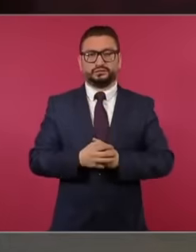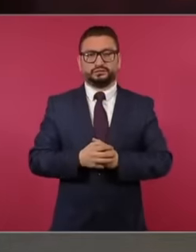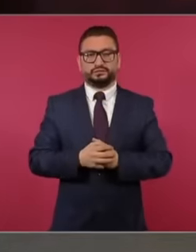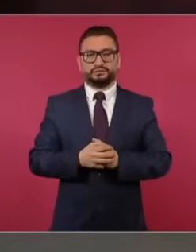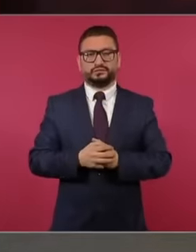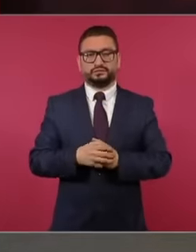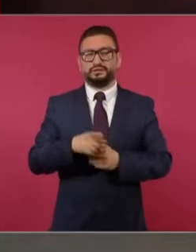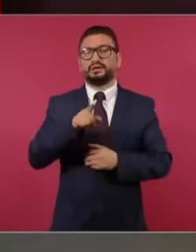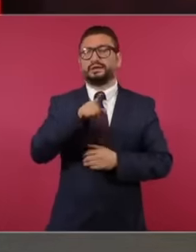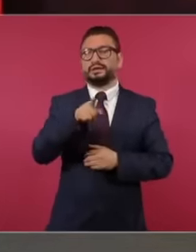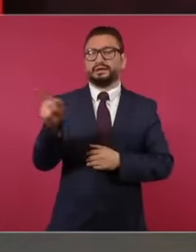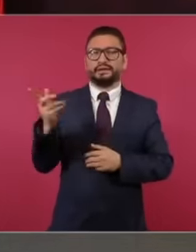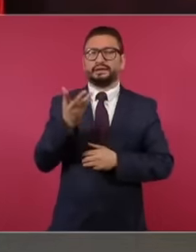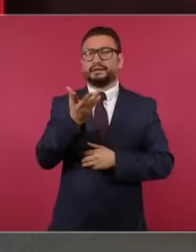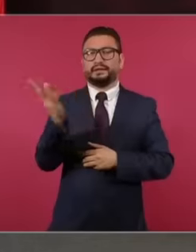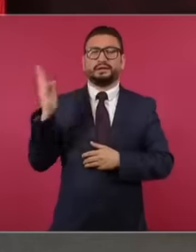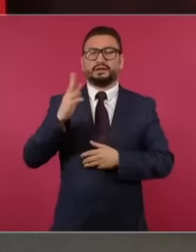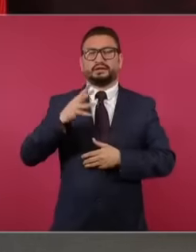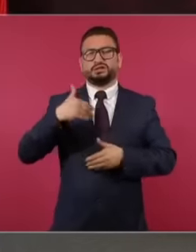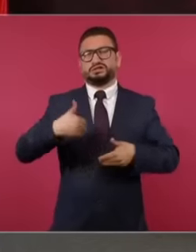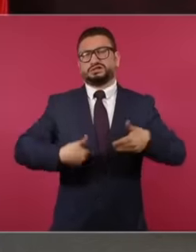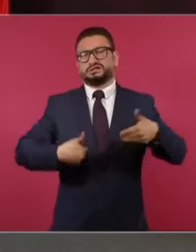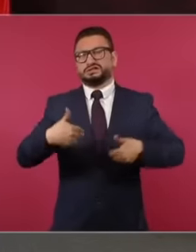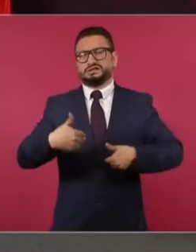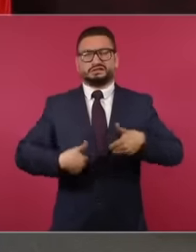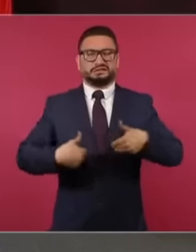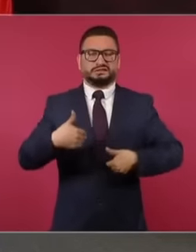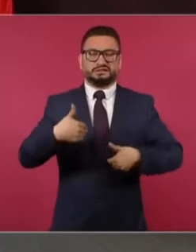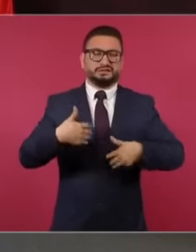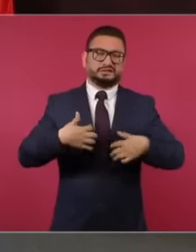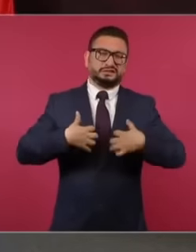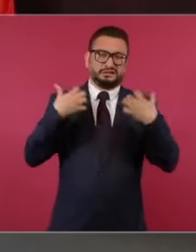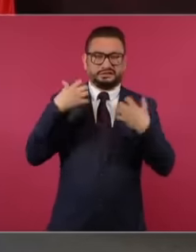upset with us